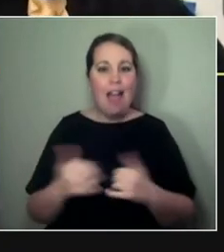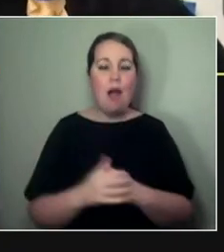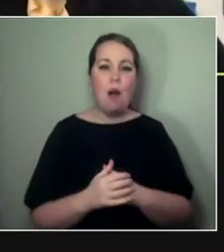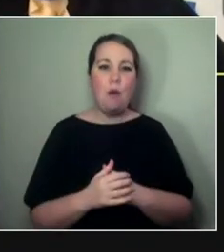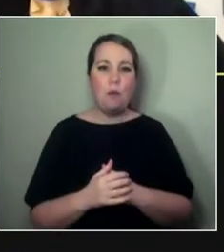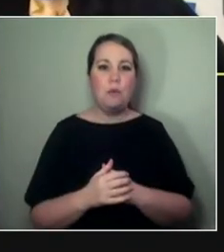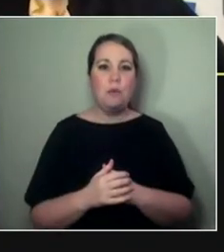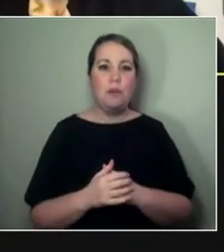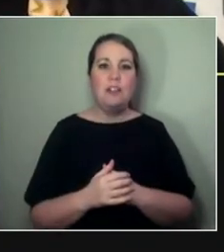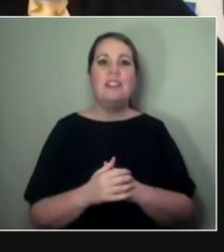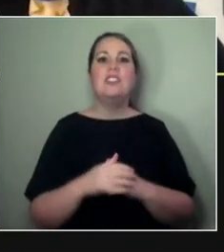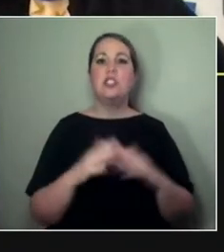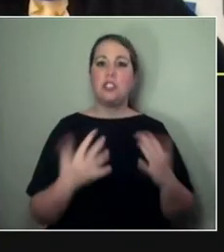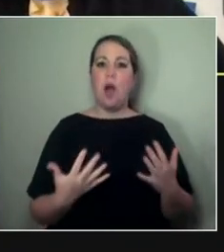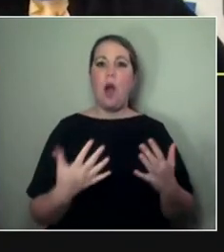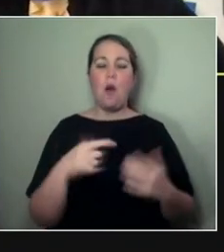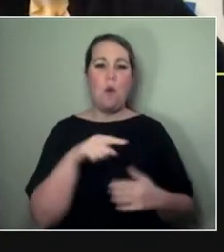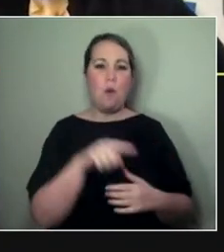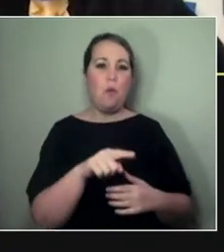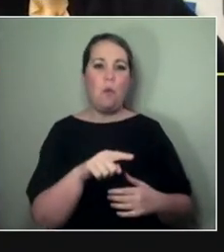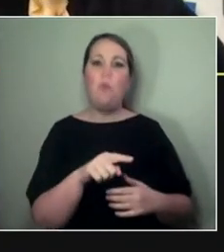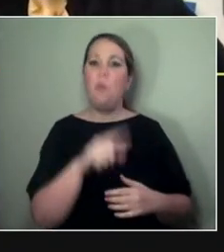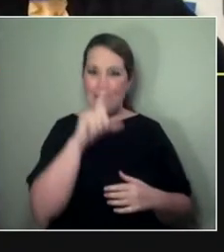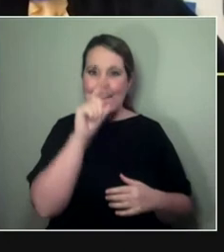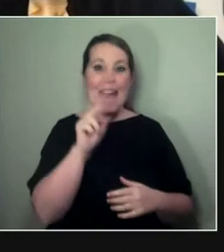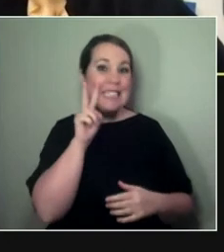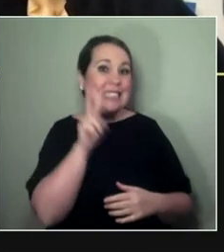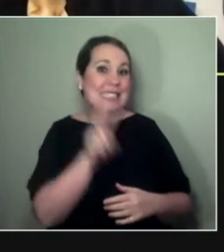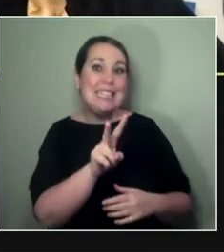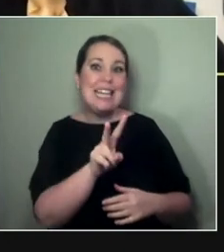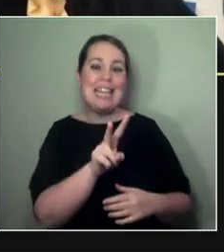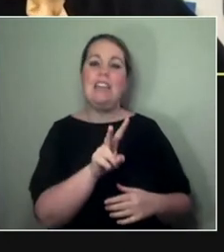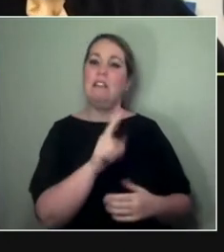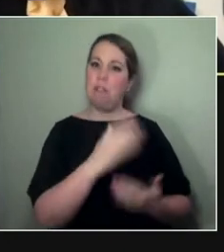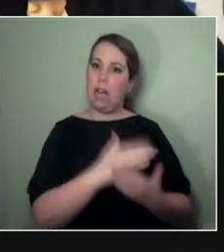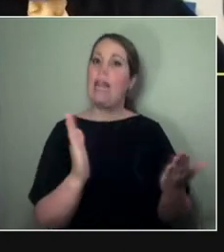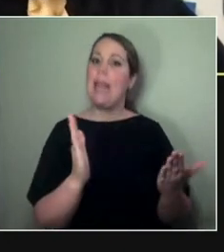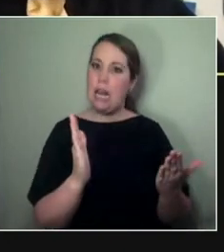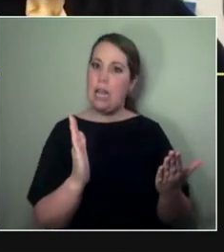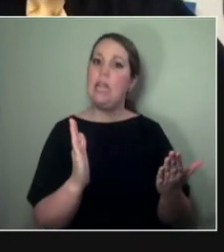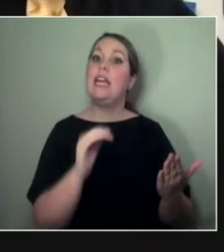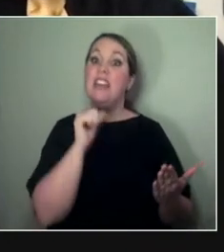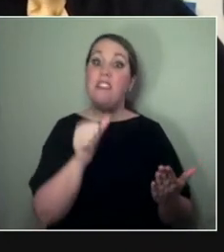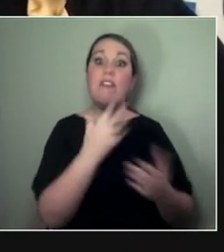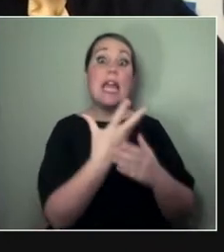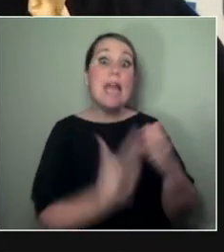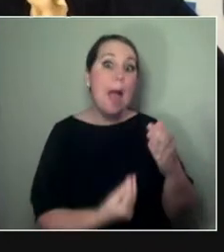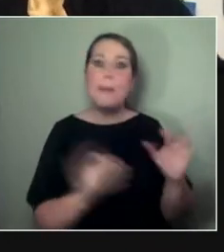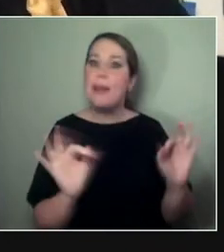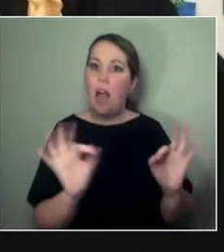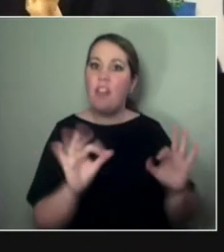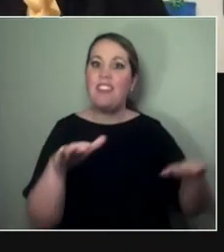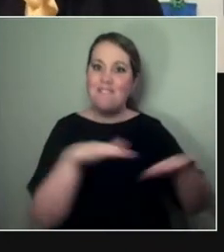get in there and cut through and intersect where we need to. Yeah. - Yeah.